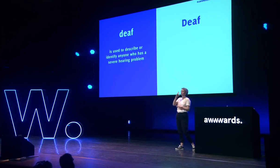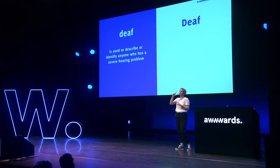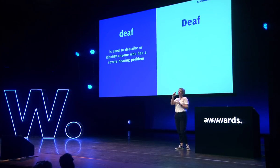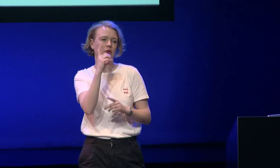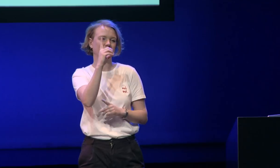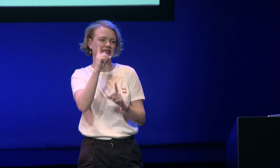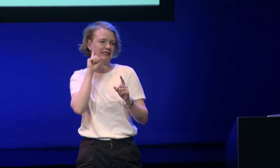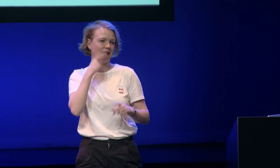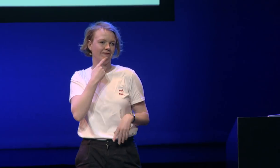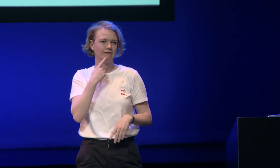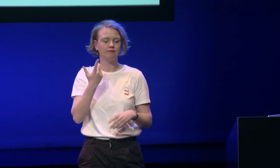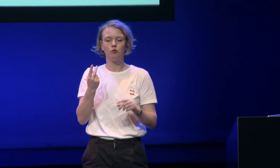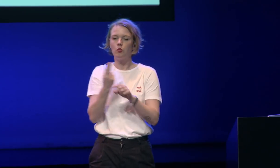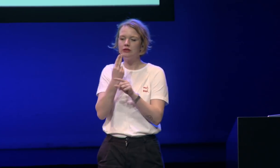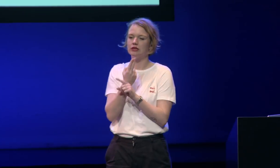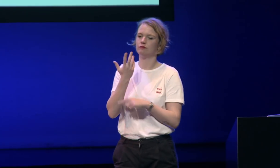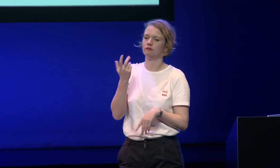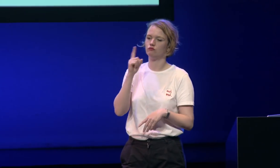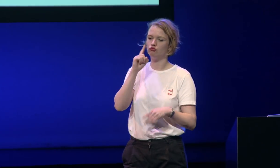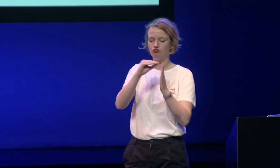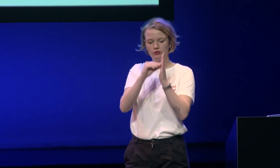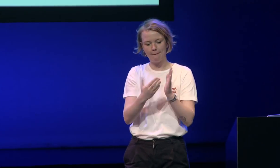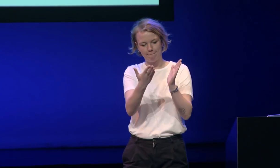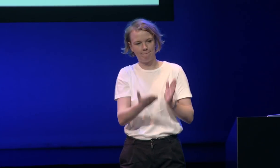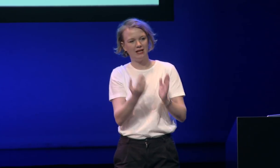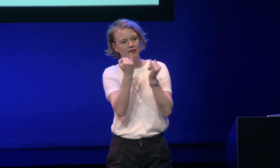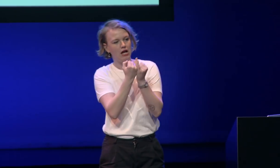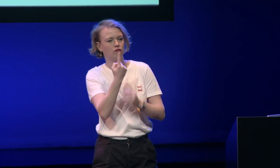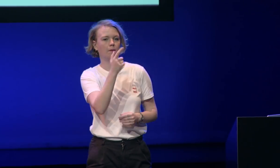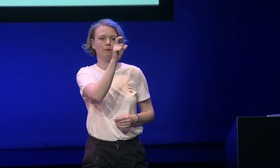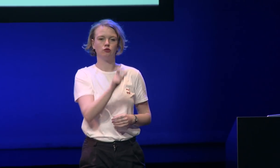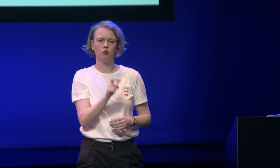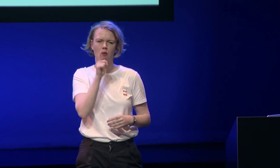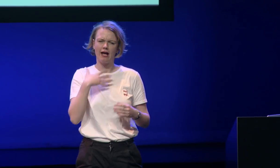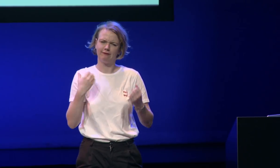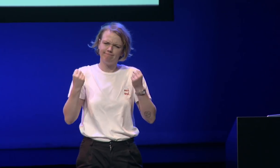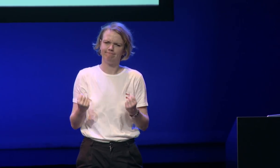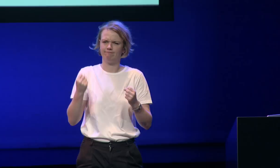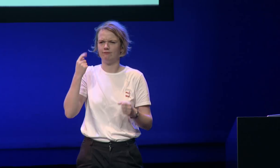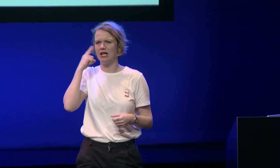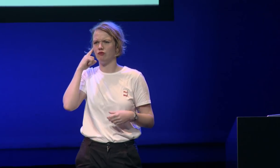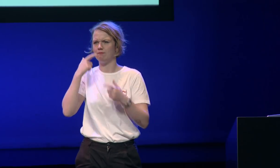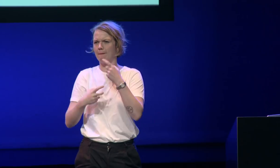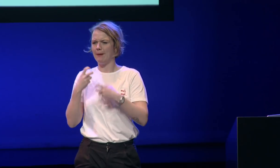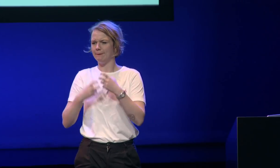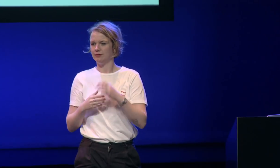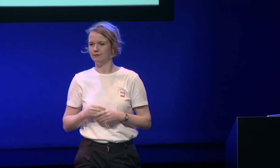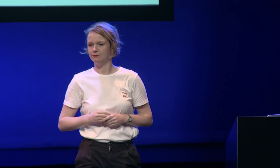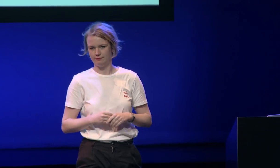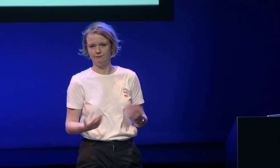ideas about the perspectives about it they're lower cap d is used to describe or identify anyone who has a severe hearing problem